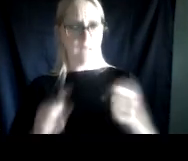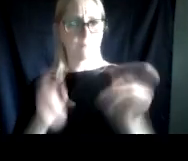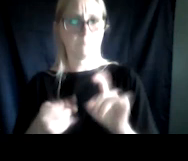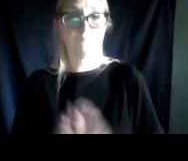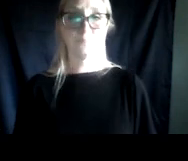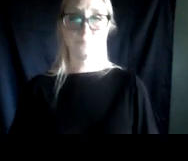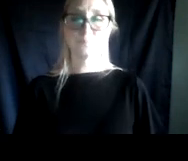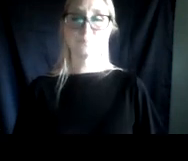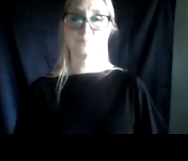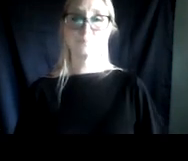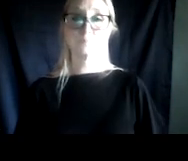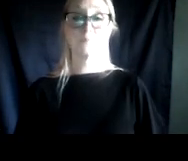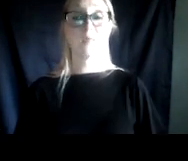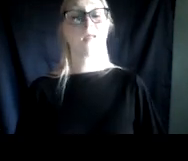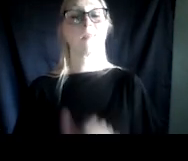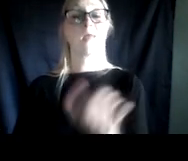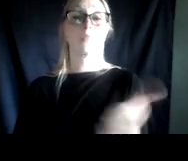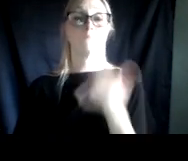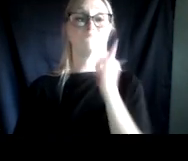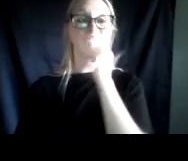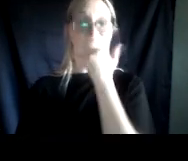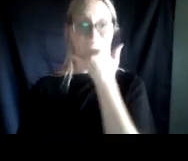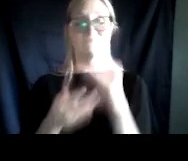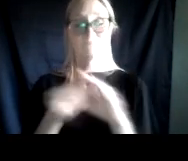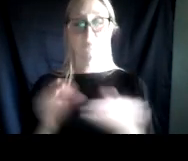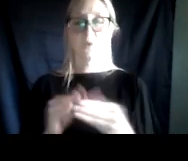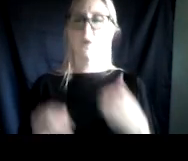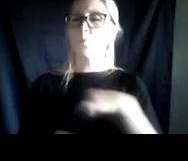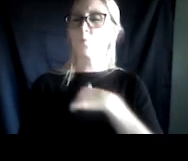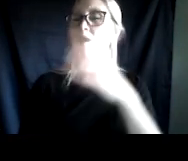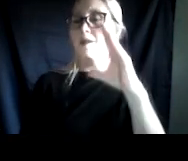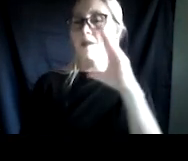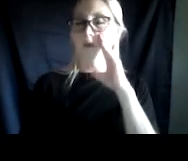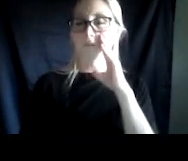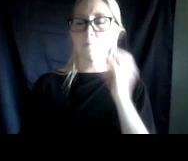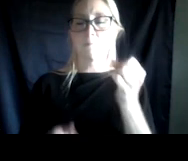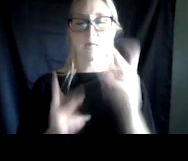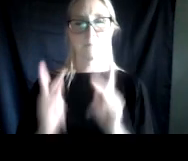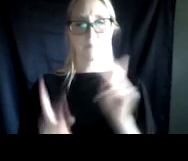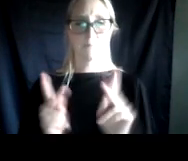We know that a lot of people suffer from traumatic events. It's not as many as those who don't,